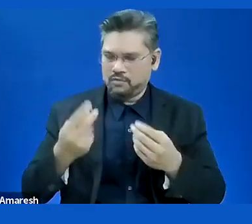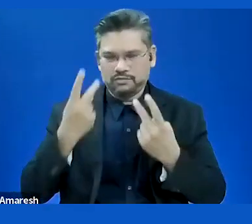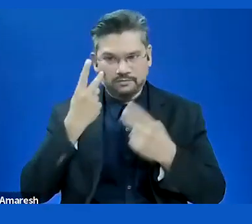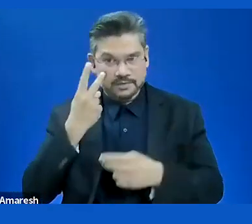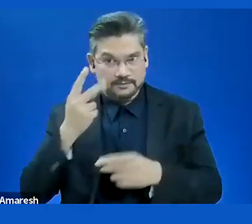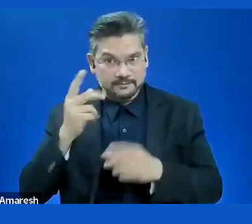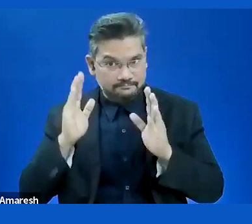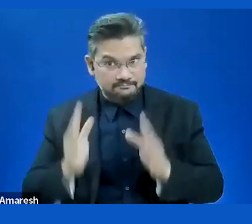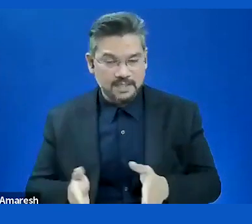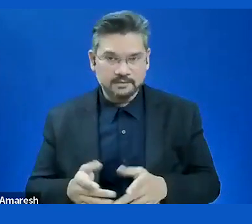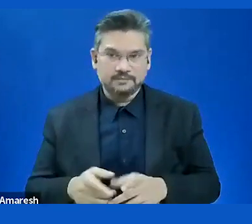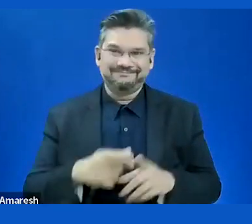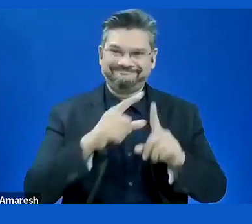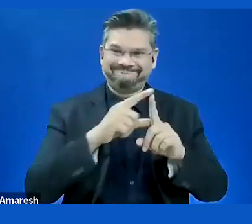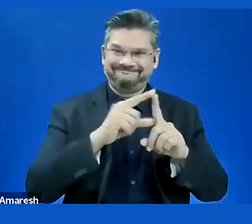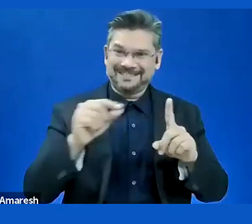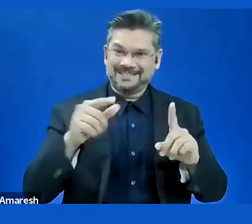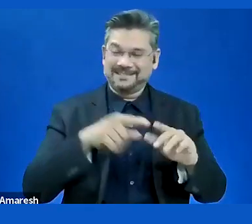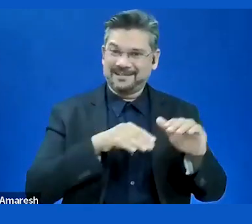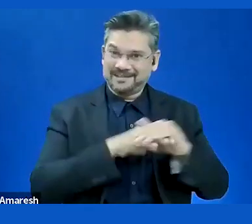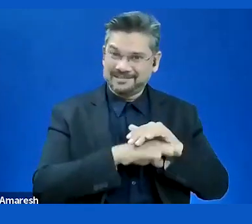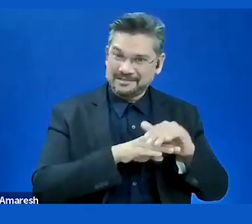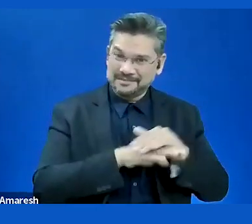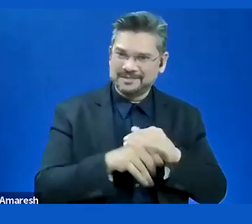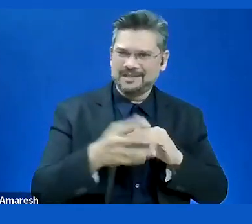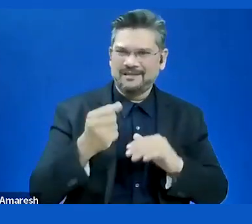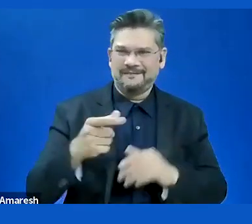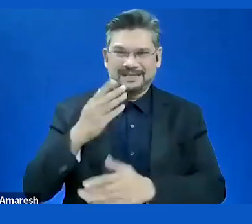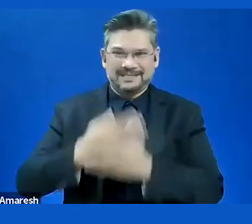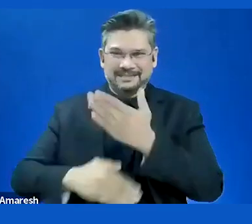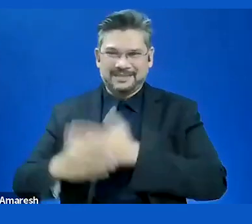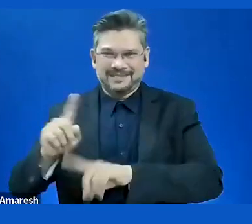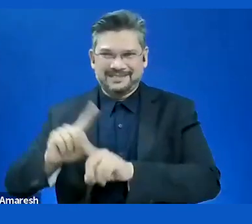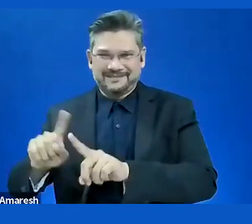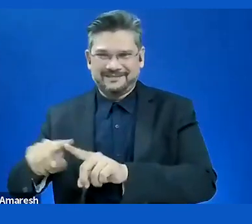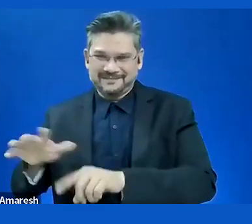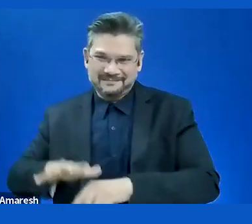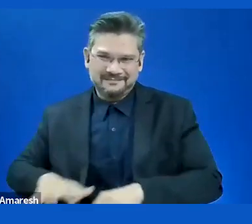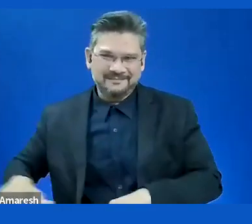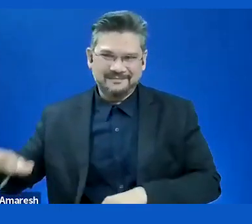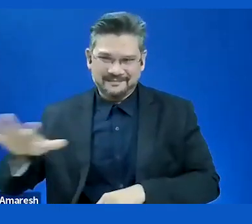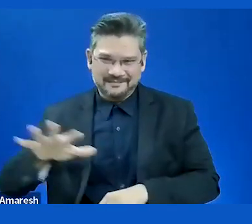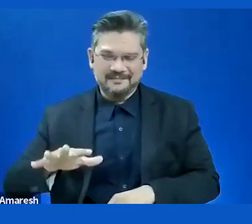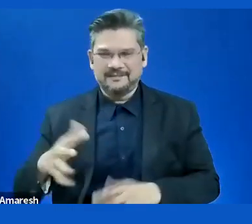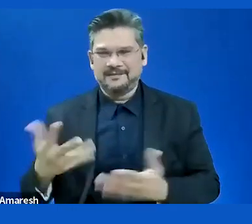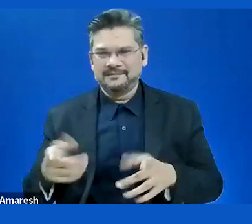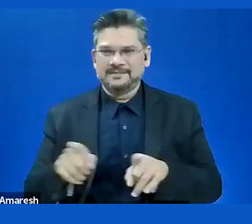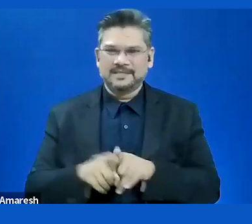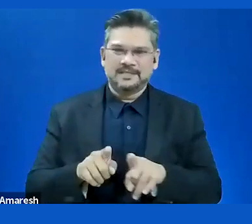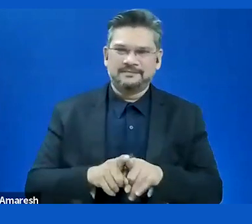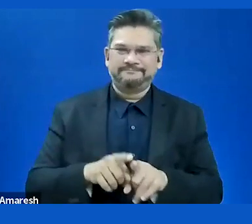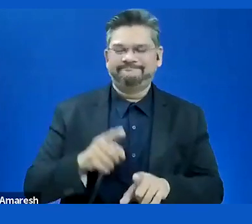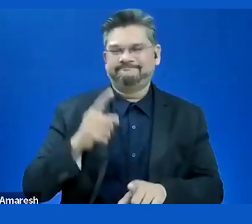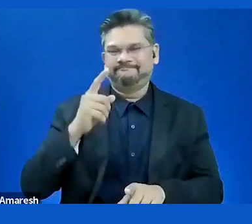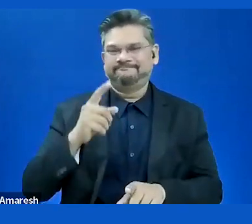where people with physical disabilities are rarely involved or considered. Wheelchair